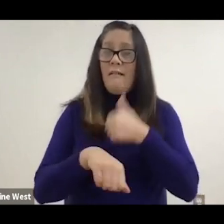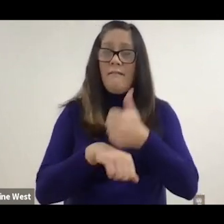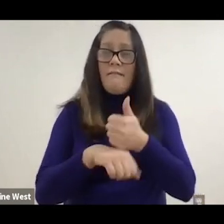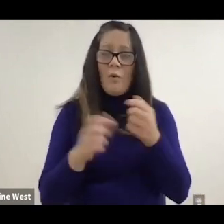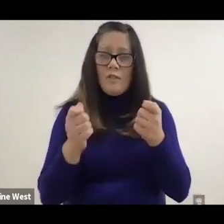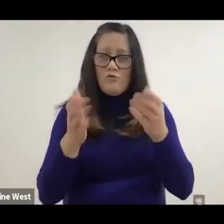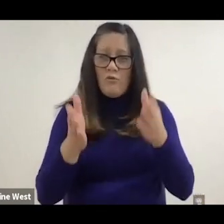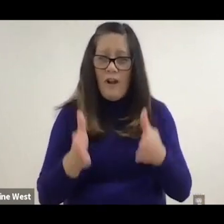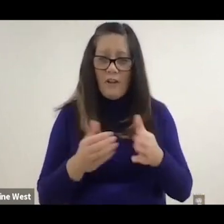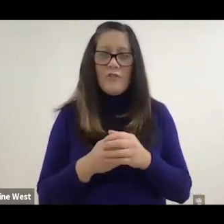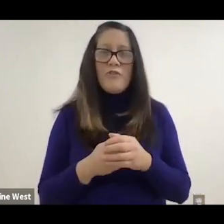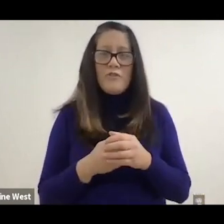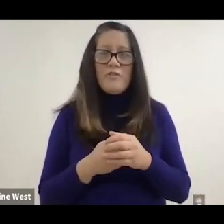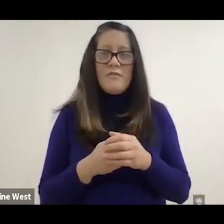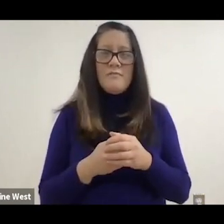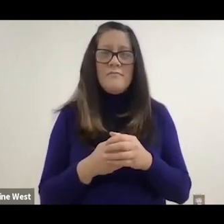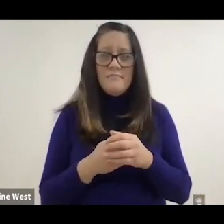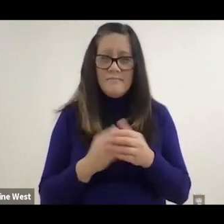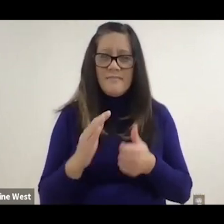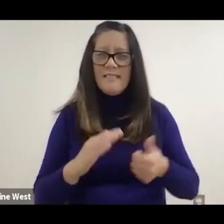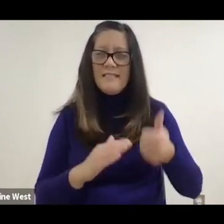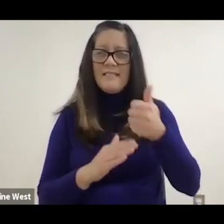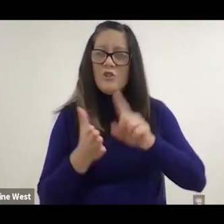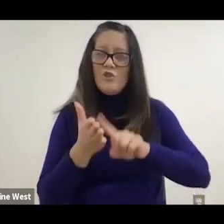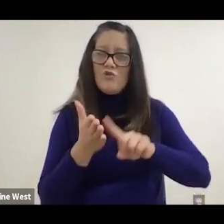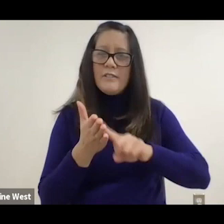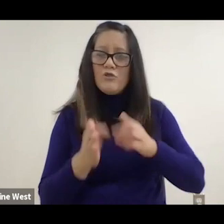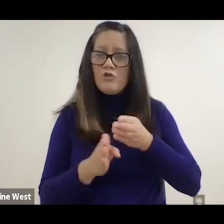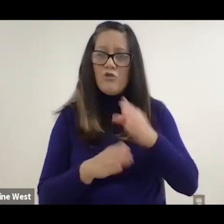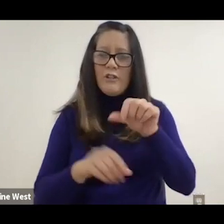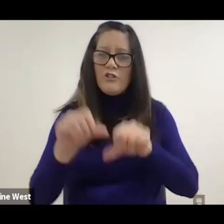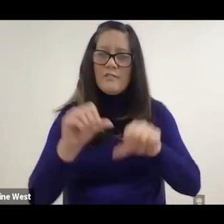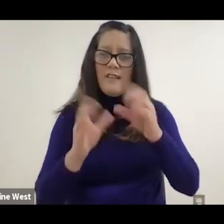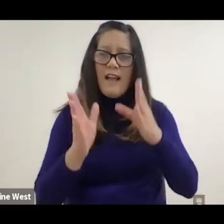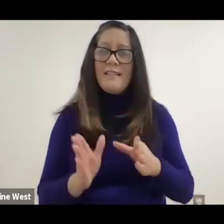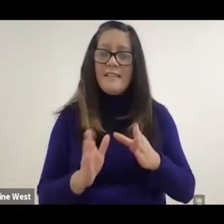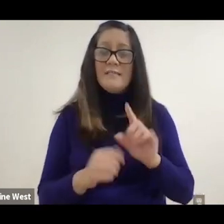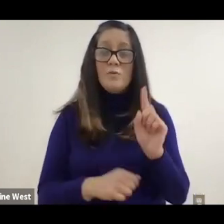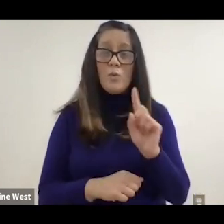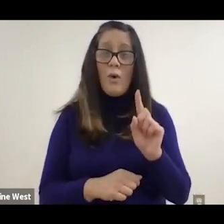Doctor Cooper is founding director and VA senior research career scientist of the